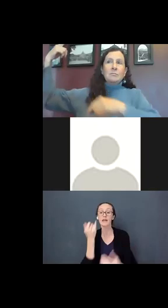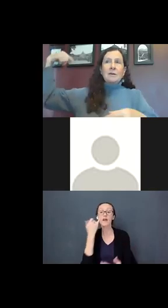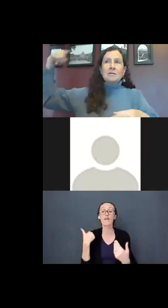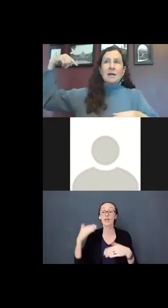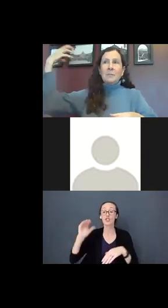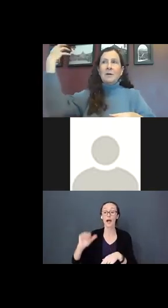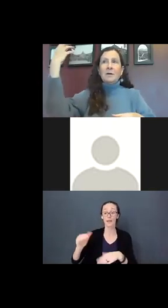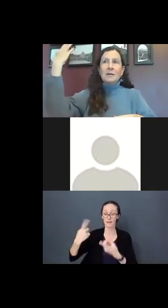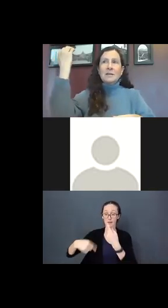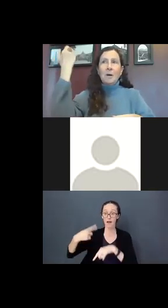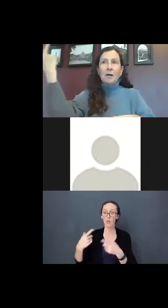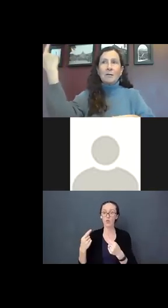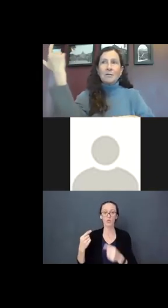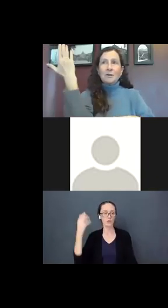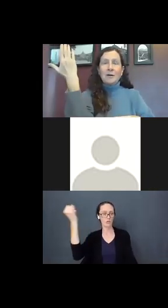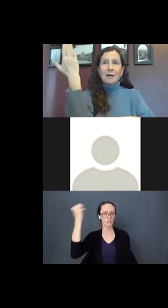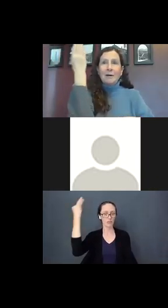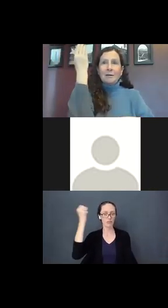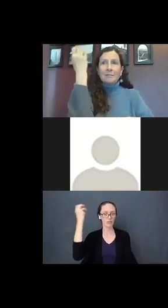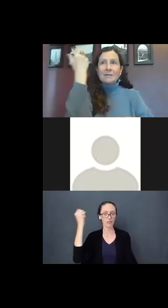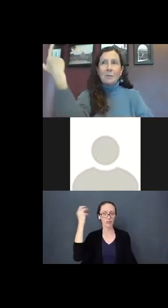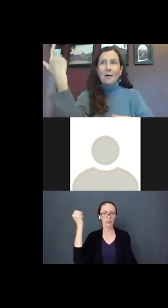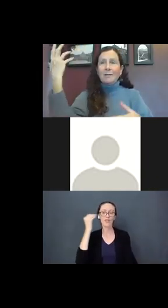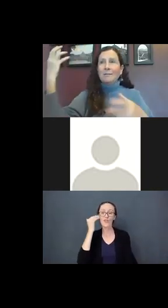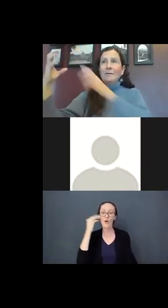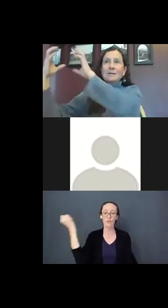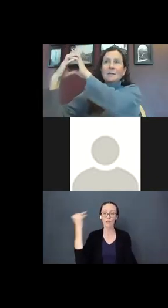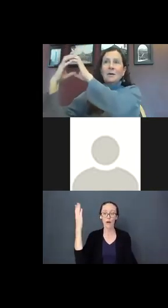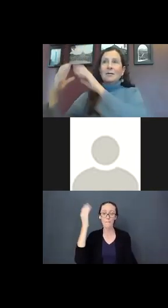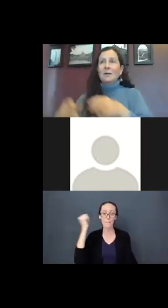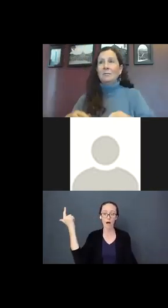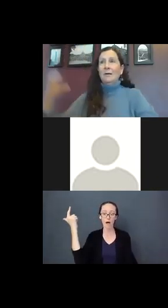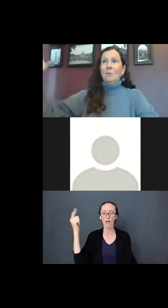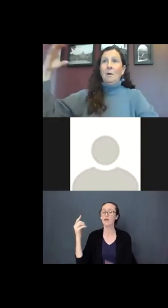make you sign up here, or it the ball - turn your hands around in the car "oh it’s the ball". One